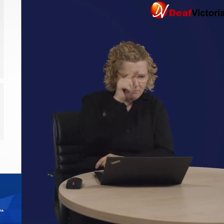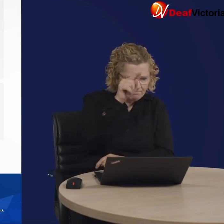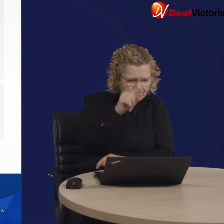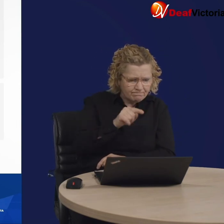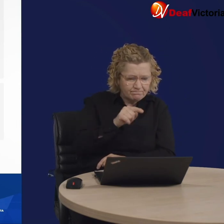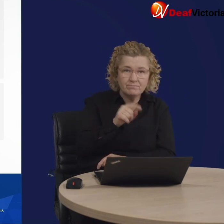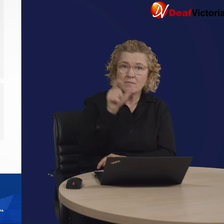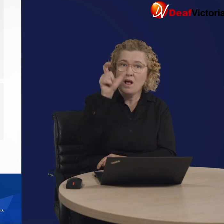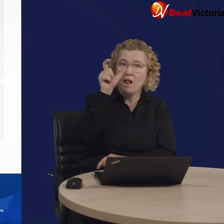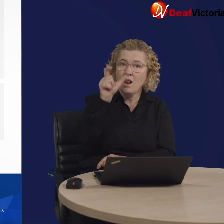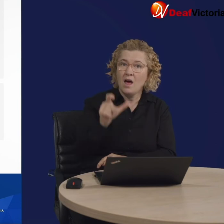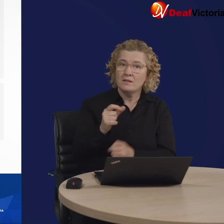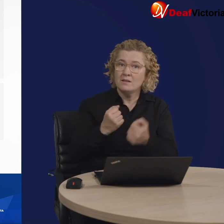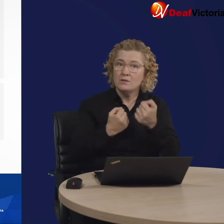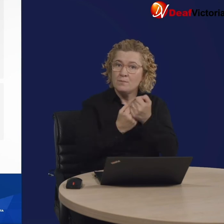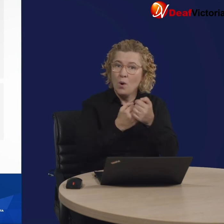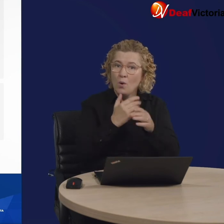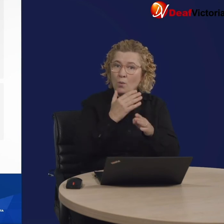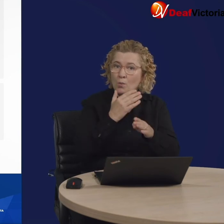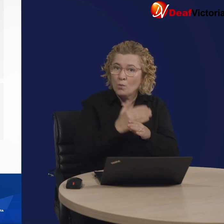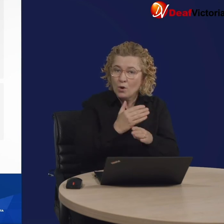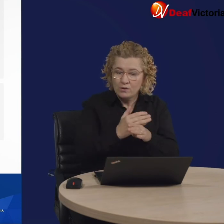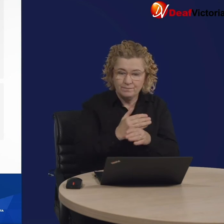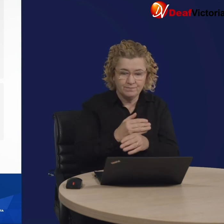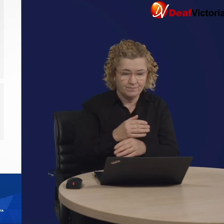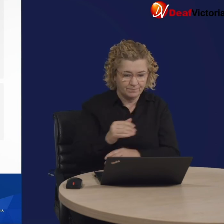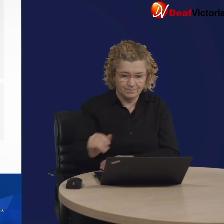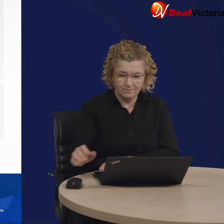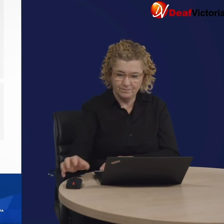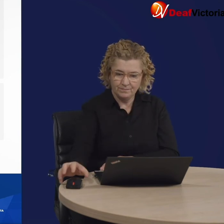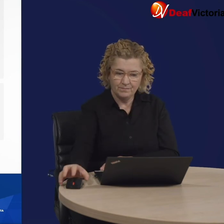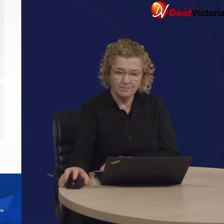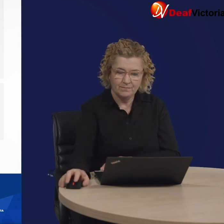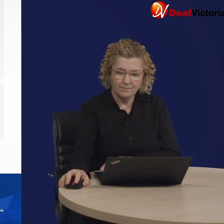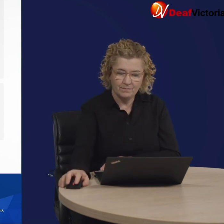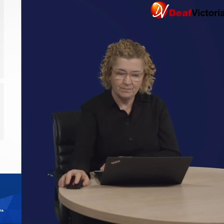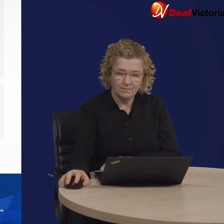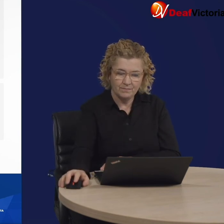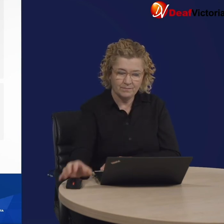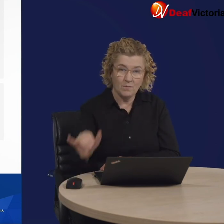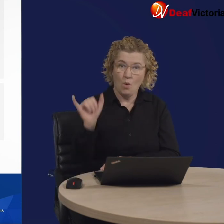or because of my work if I'm a support worker,